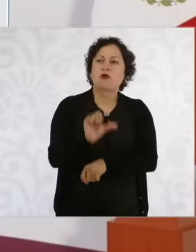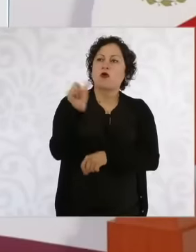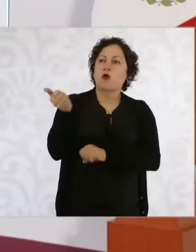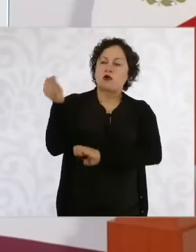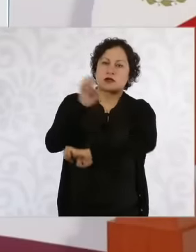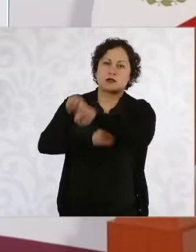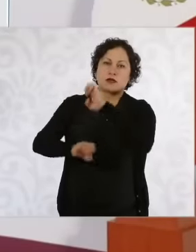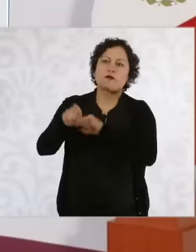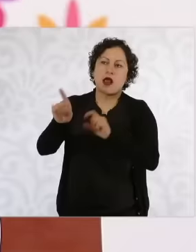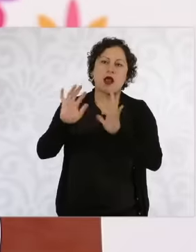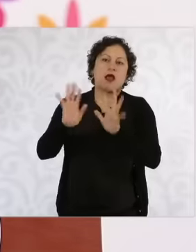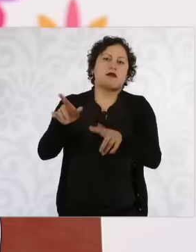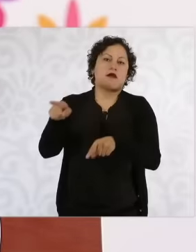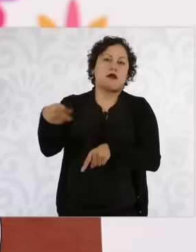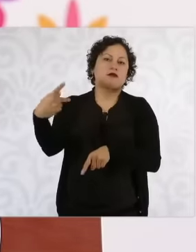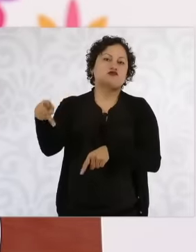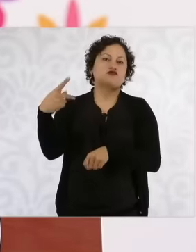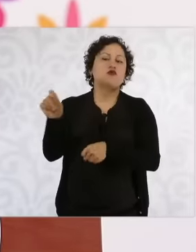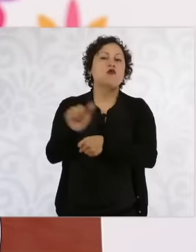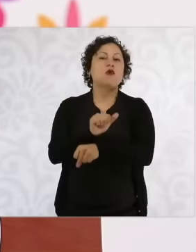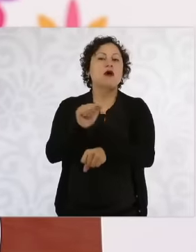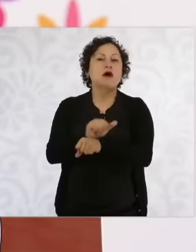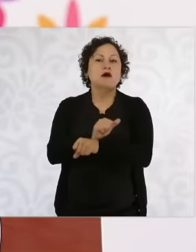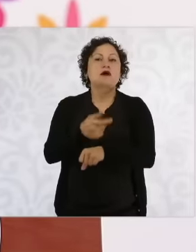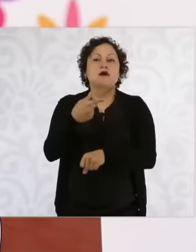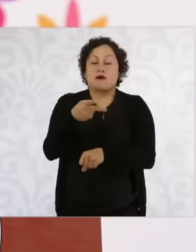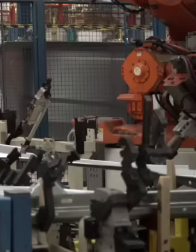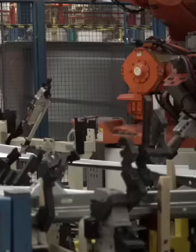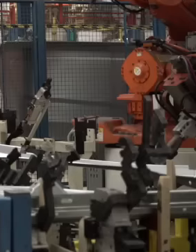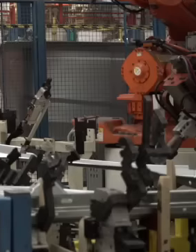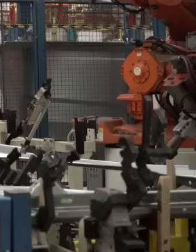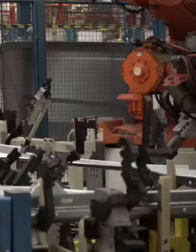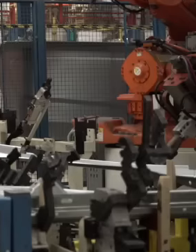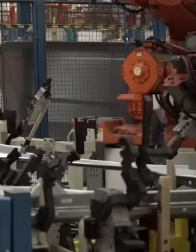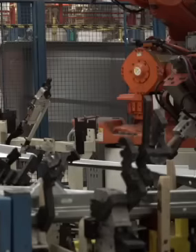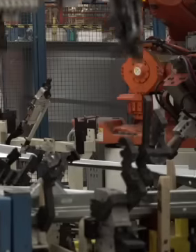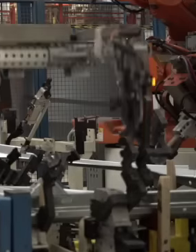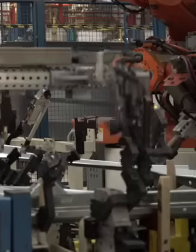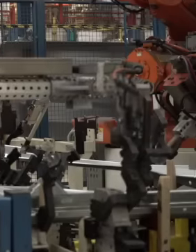Although they import a very important part, particularly electronics,